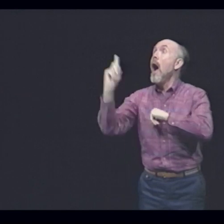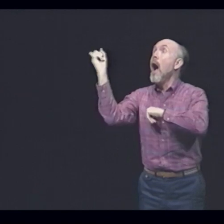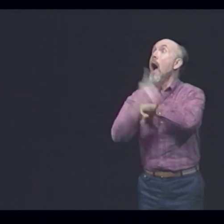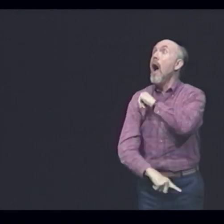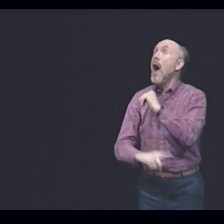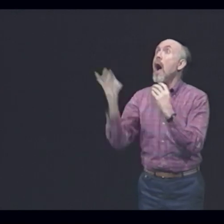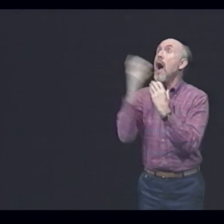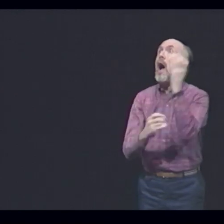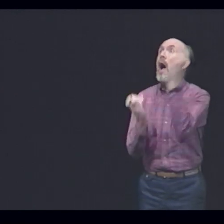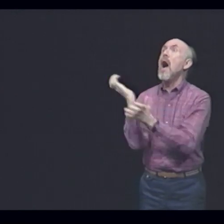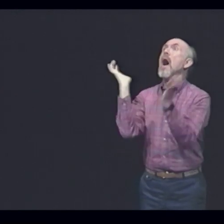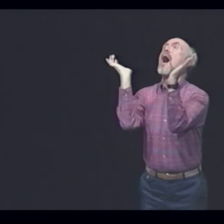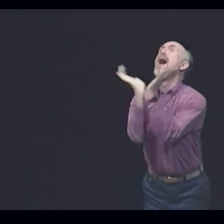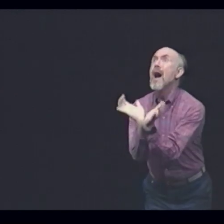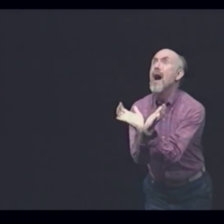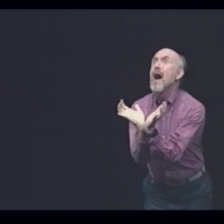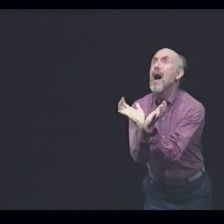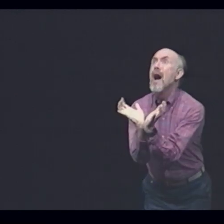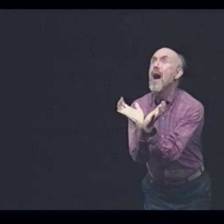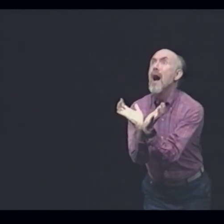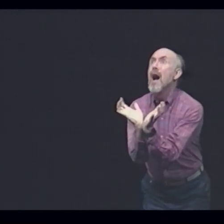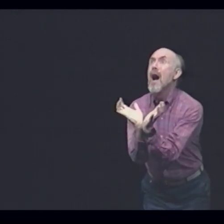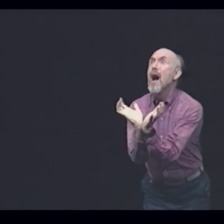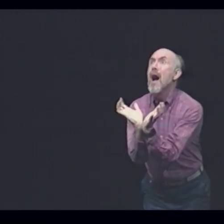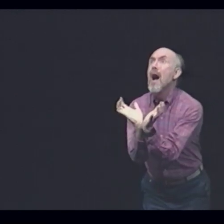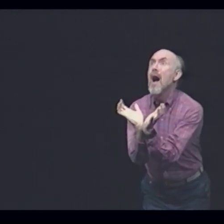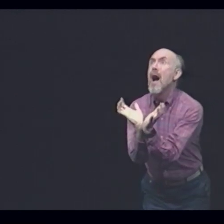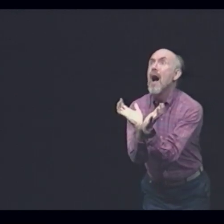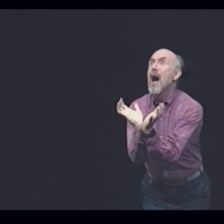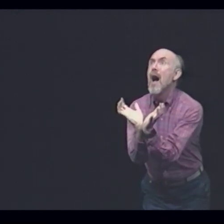Punishment - mitts tied together!